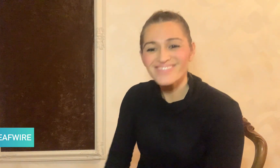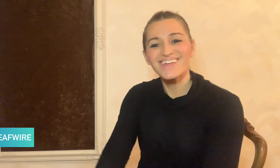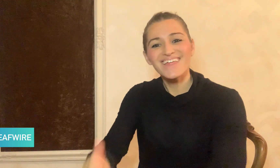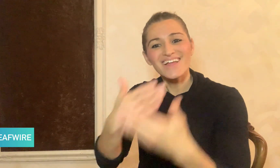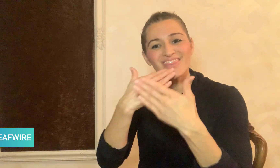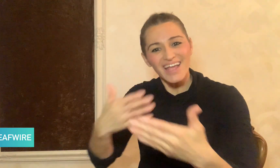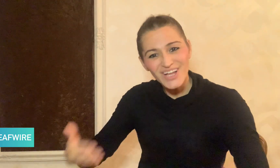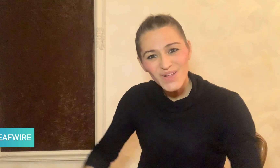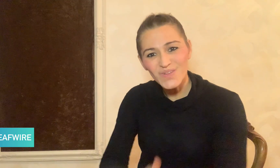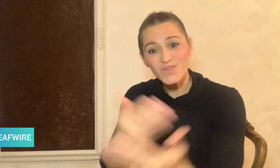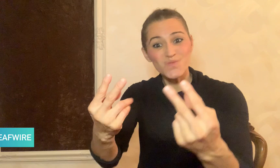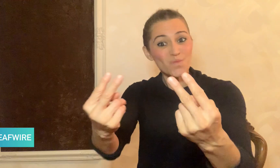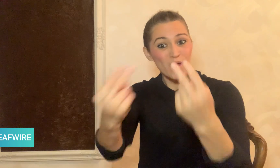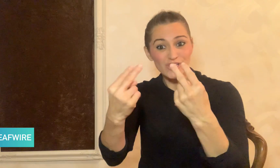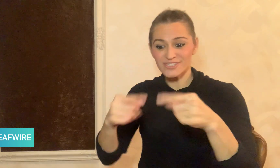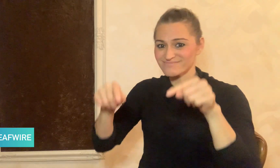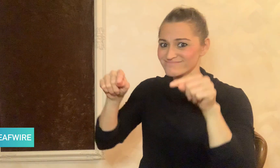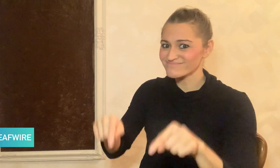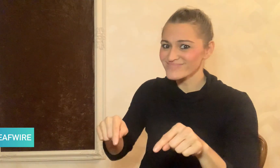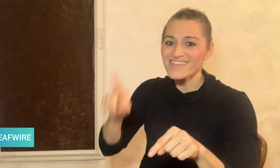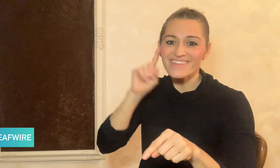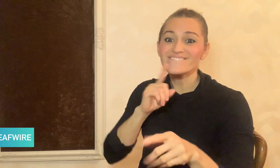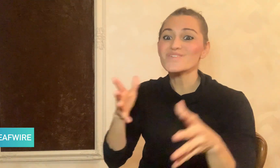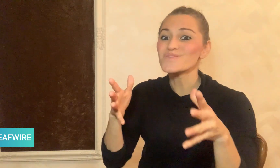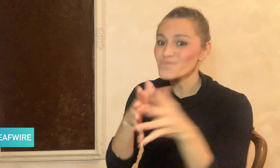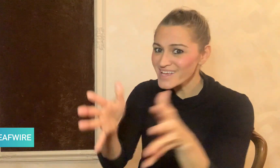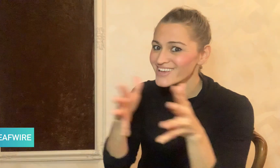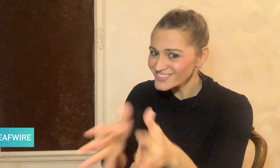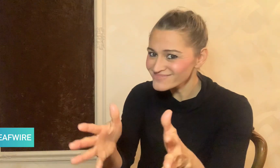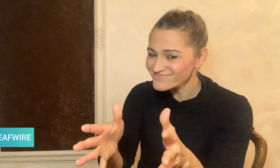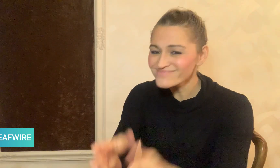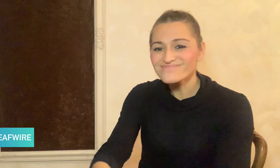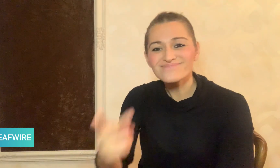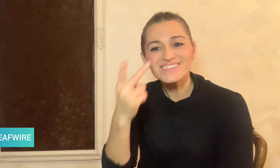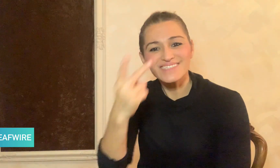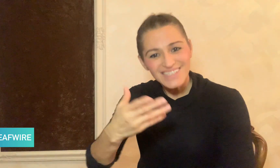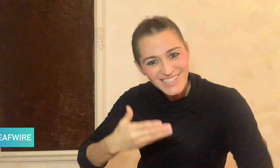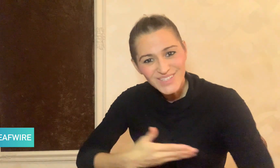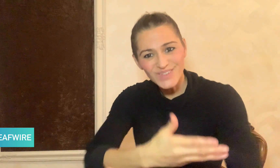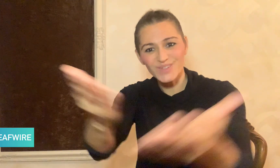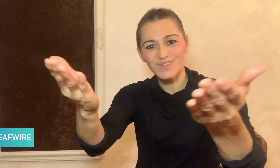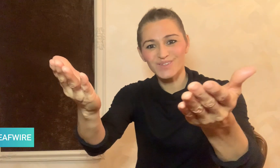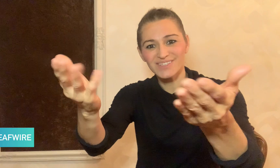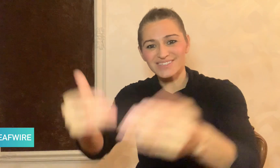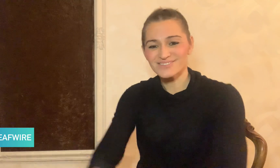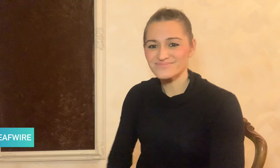Thank you for watching DeafWire! See you!